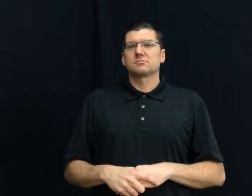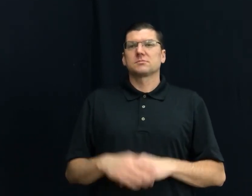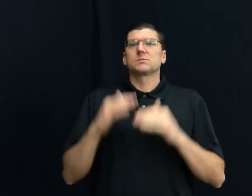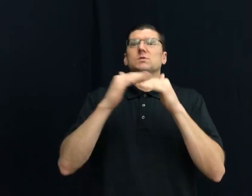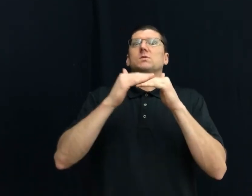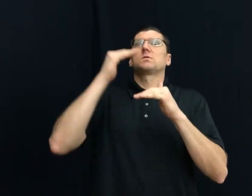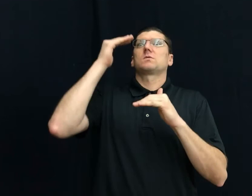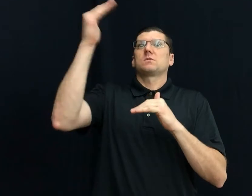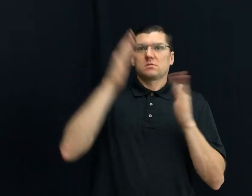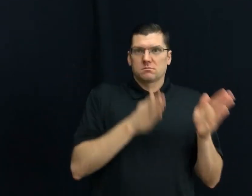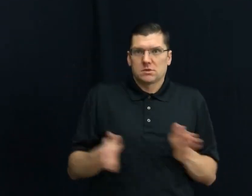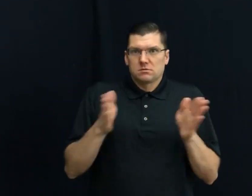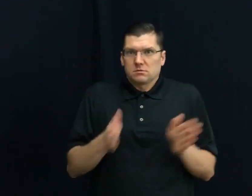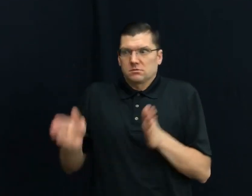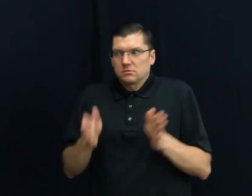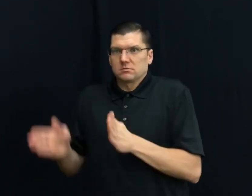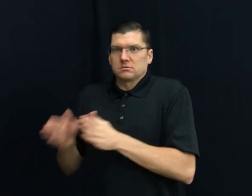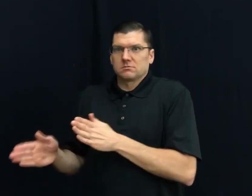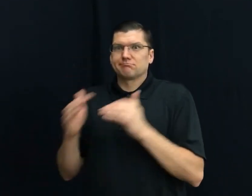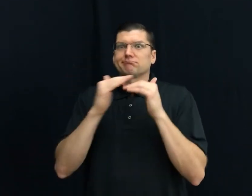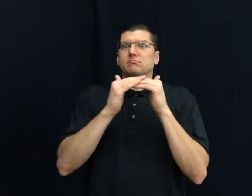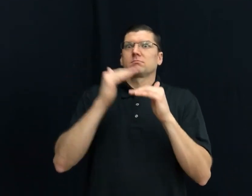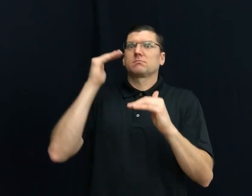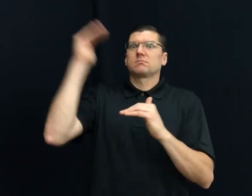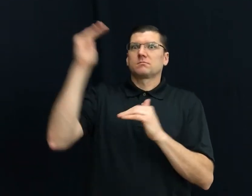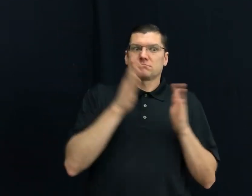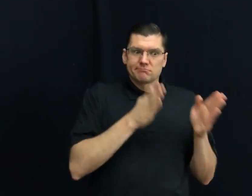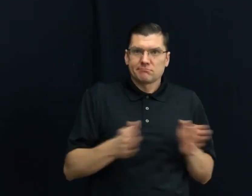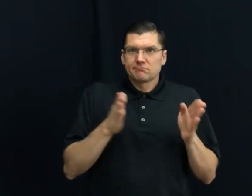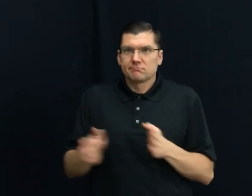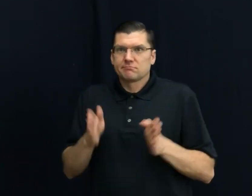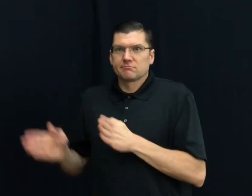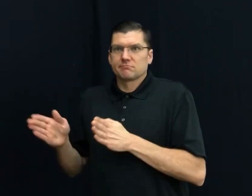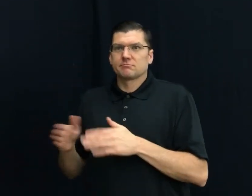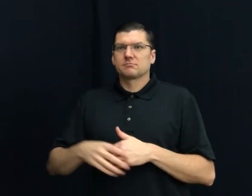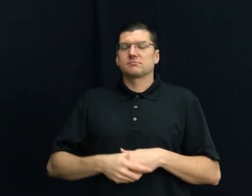58) OVERPLAN